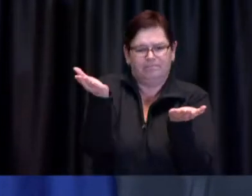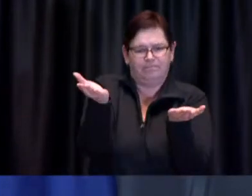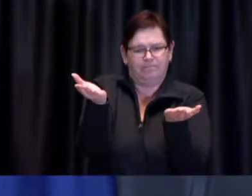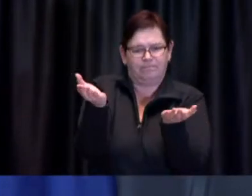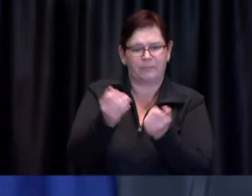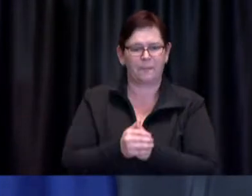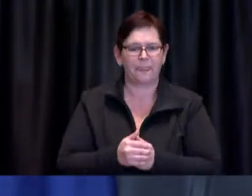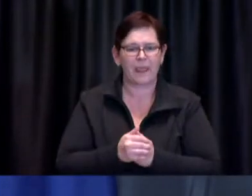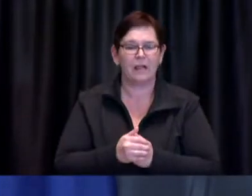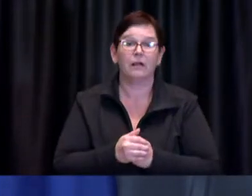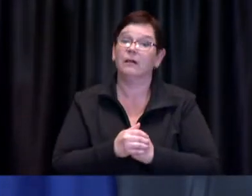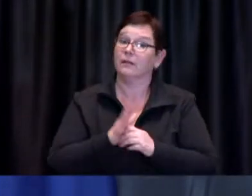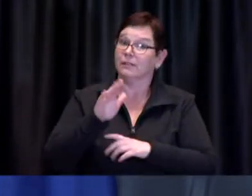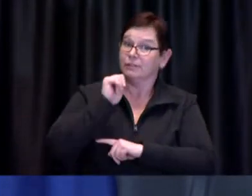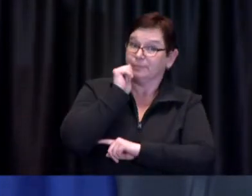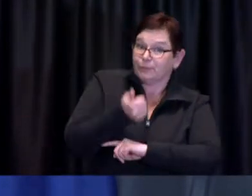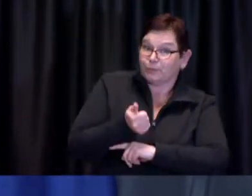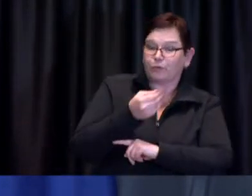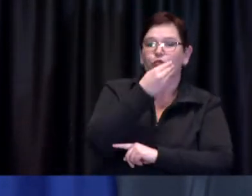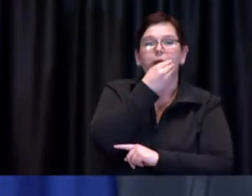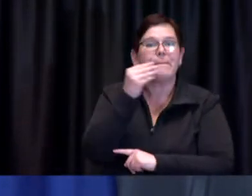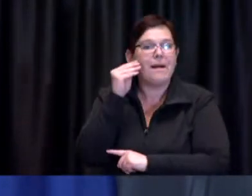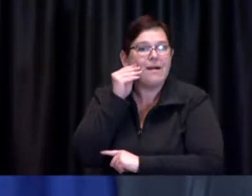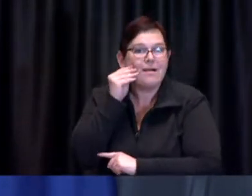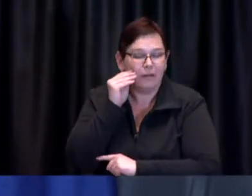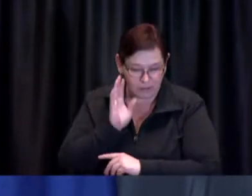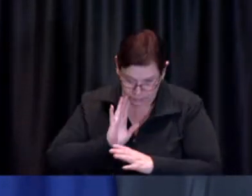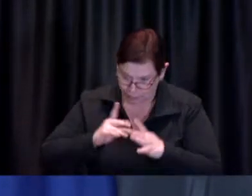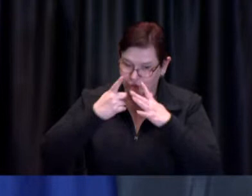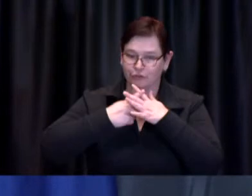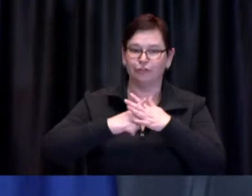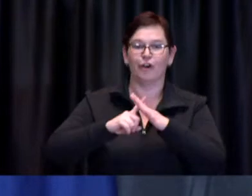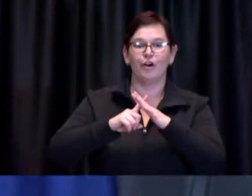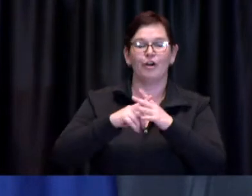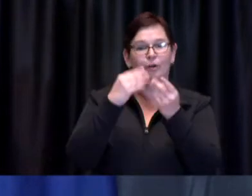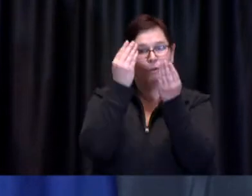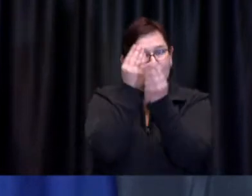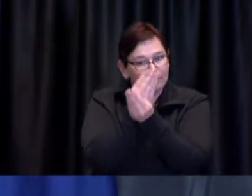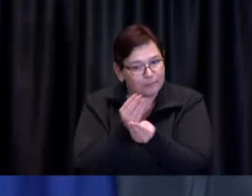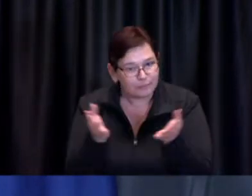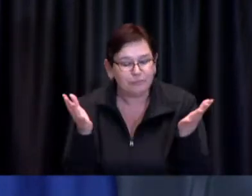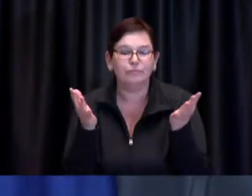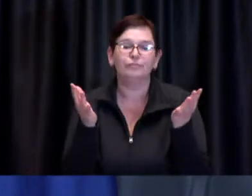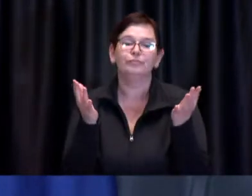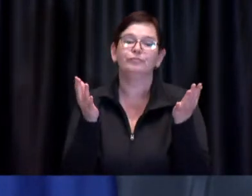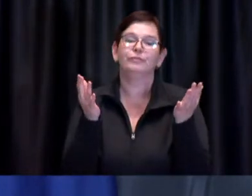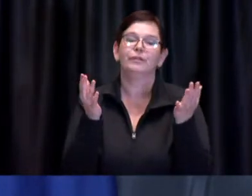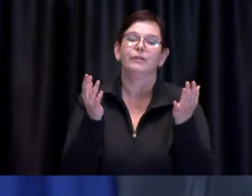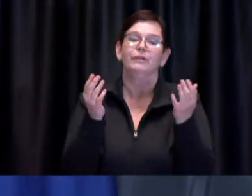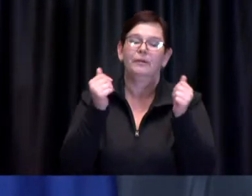I want to extend my warmest regards to our muslim community, and wish everyone a blessed and peaceful and safe and healthy Ramadan.